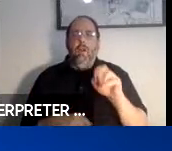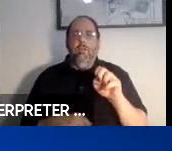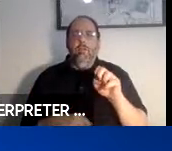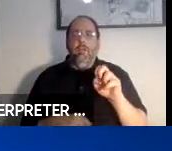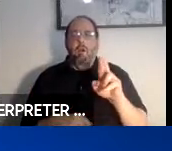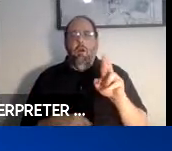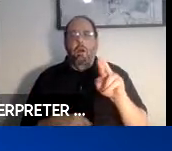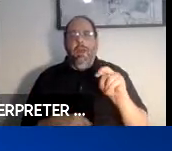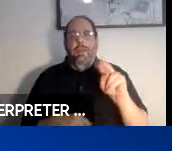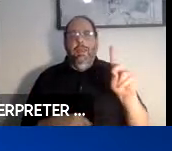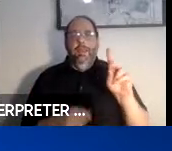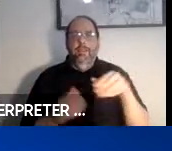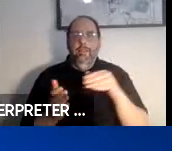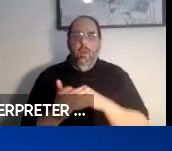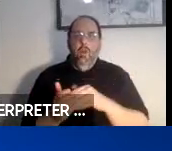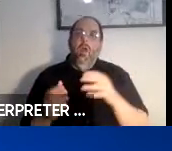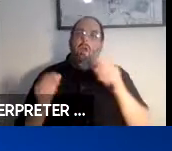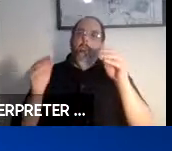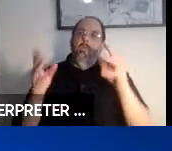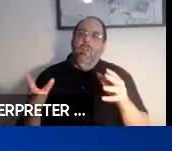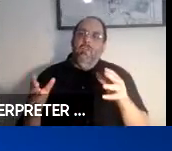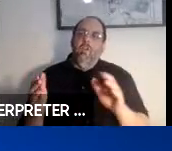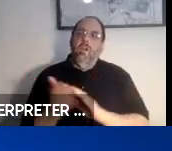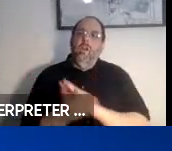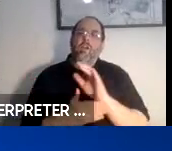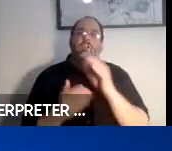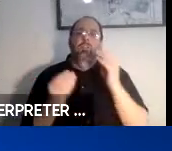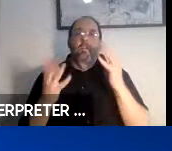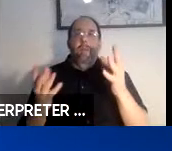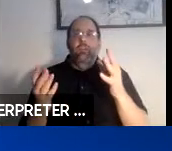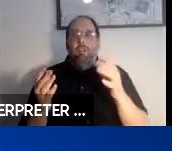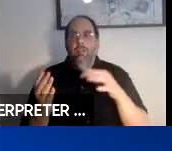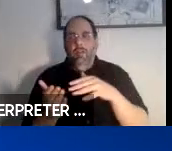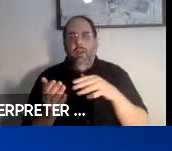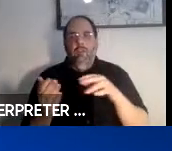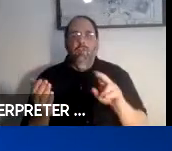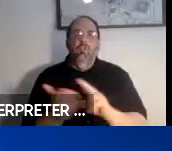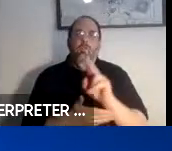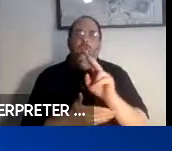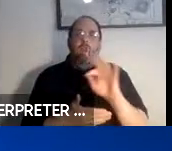and a Professor in the College of Information Studies at the University of Maryland.